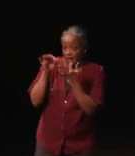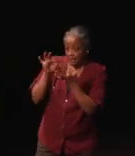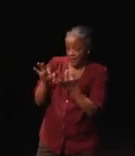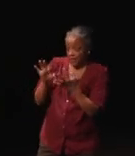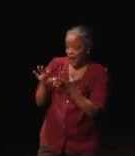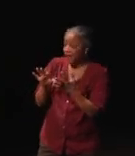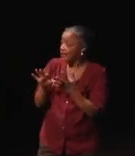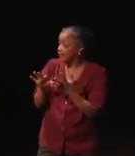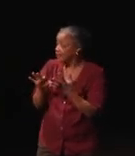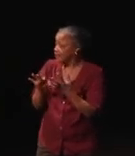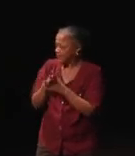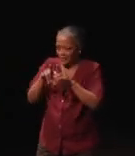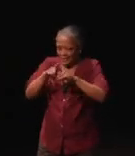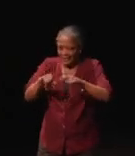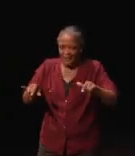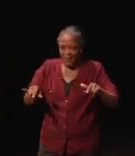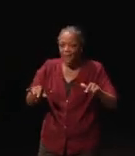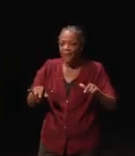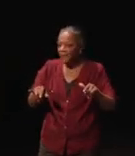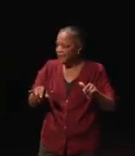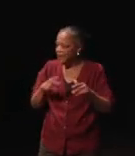I at the same time I realized